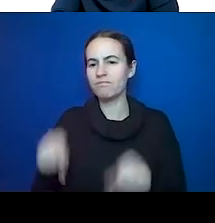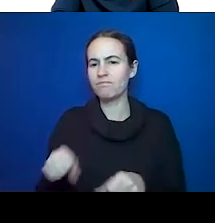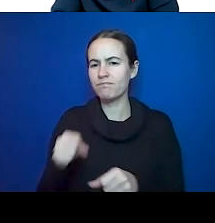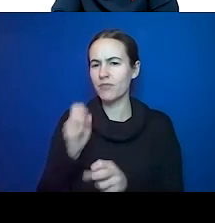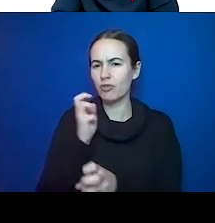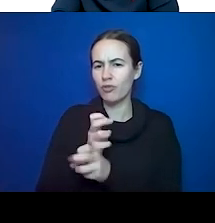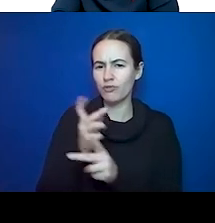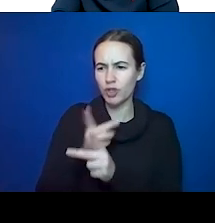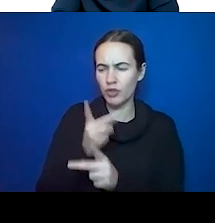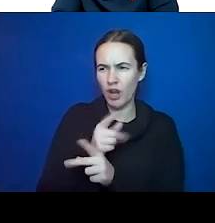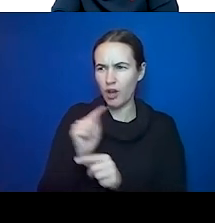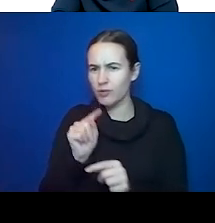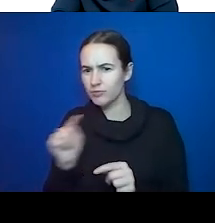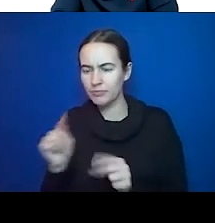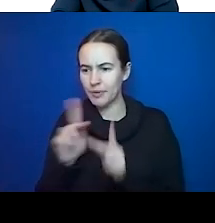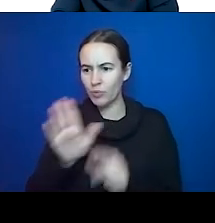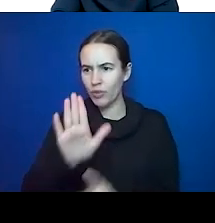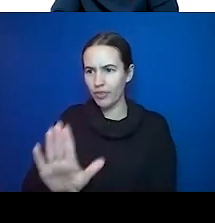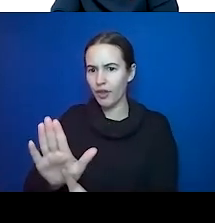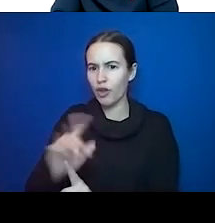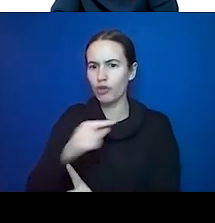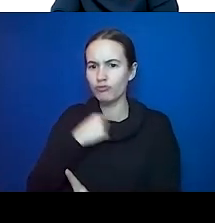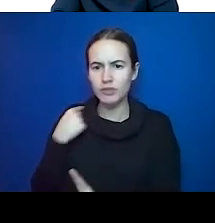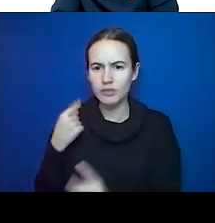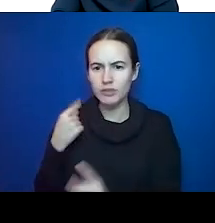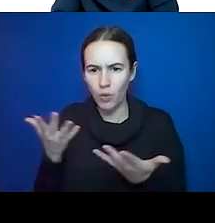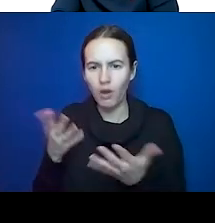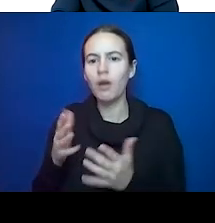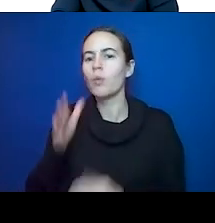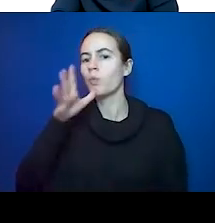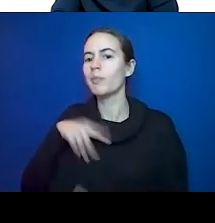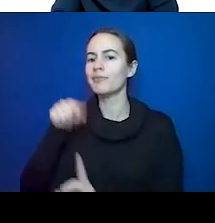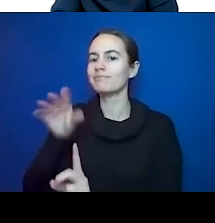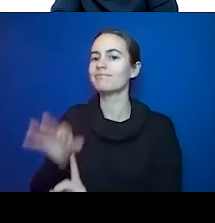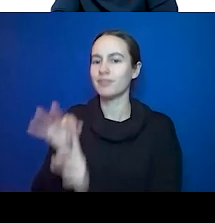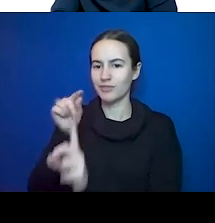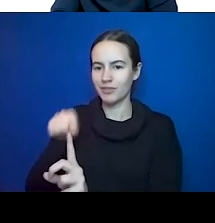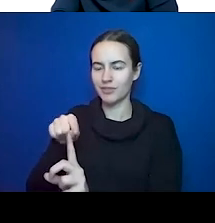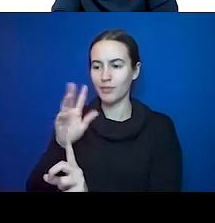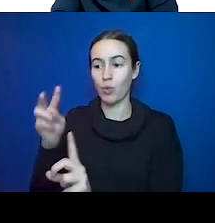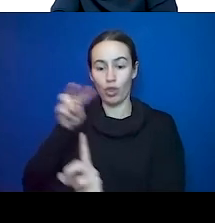at, especially women. And we may check a CRP level and if they have underlying coronary